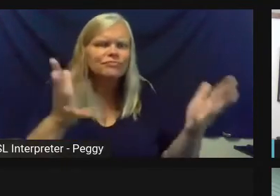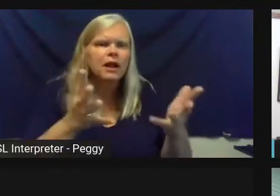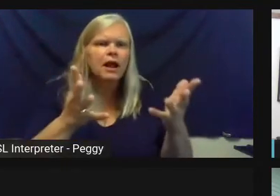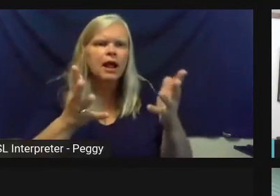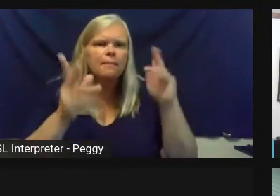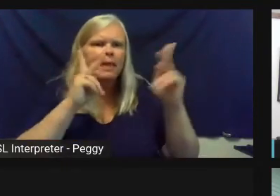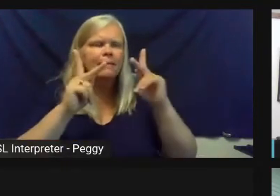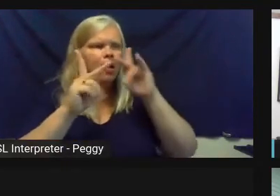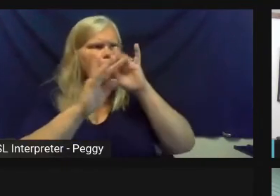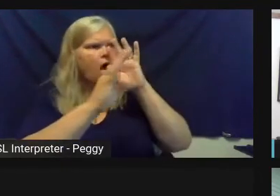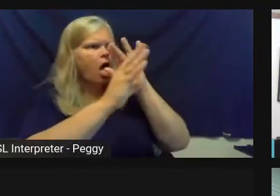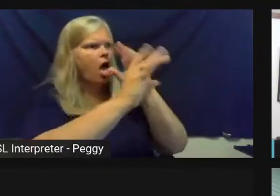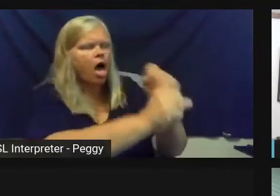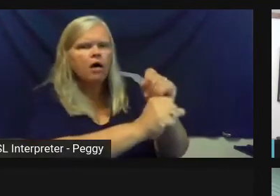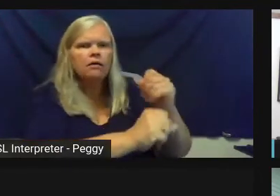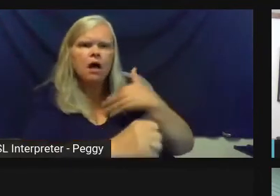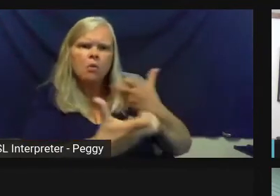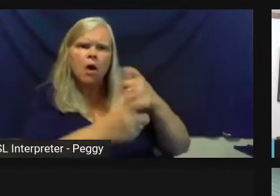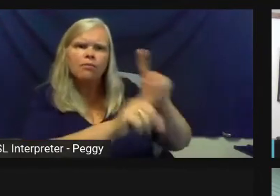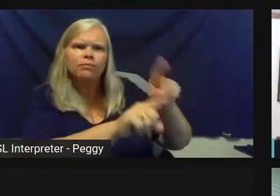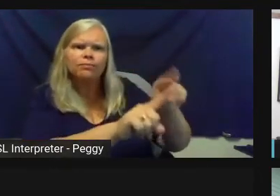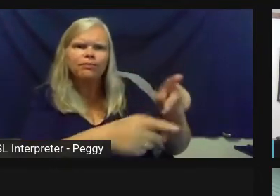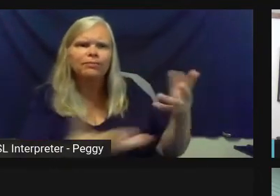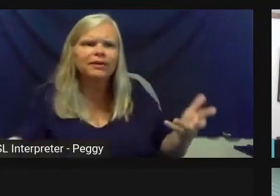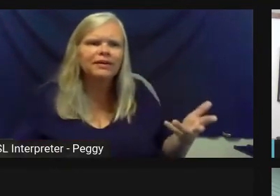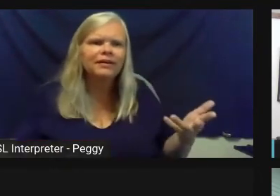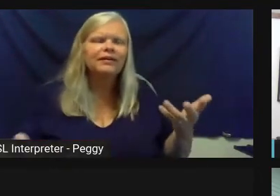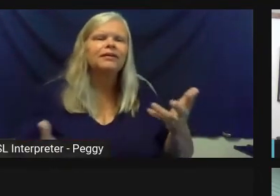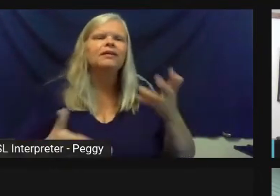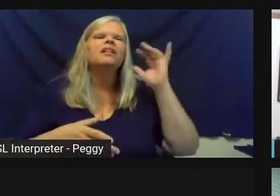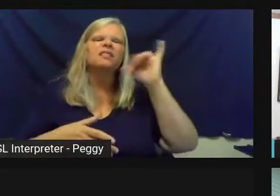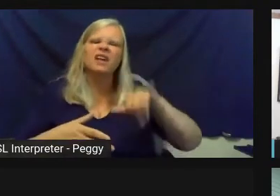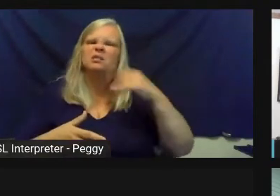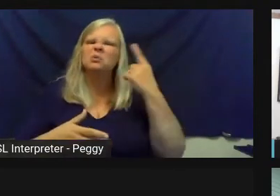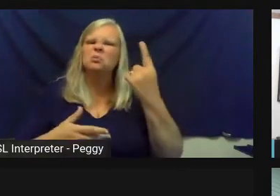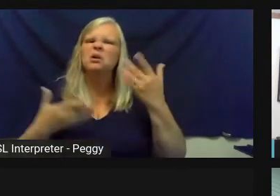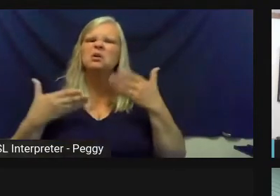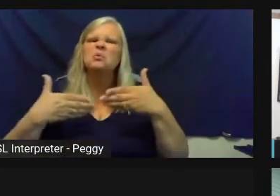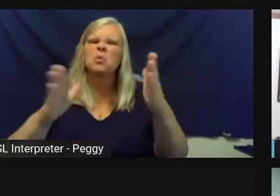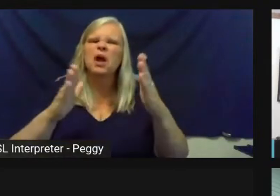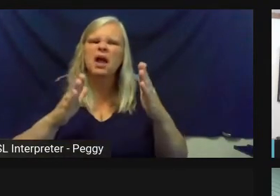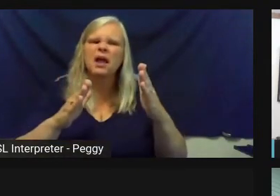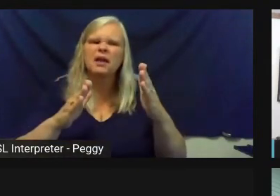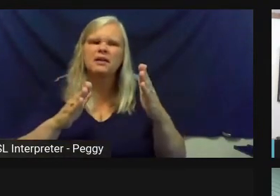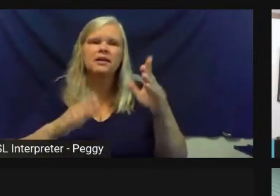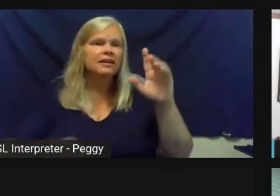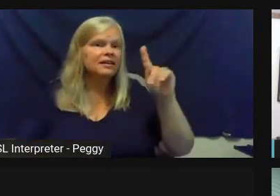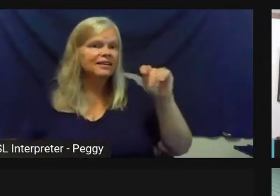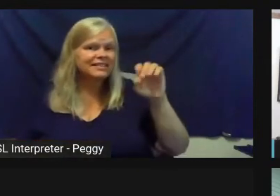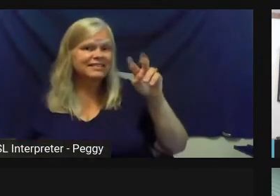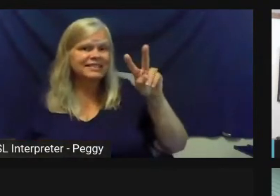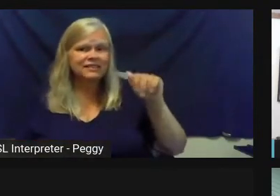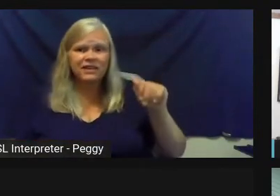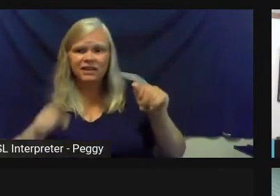people to them. You know, that might be one way of looking at it. Teva, I see that you've got some ideas as well.